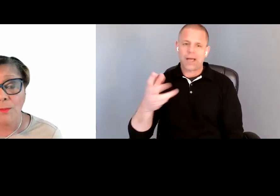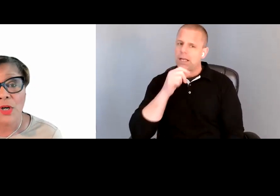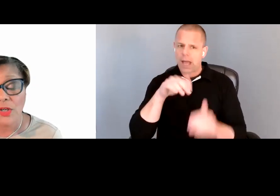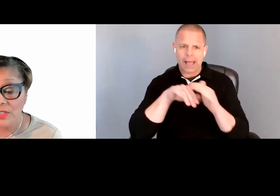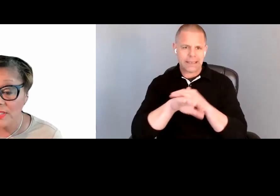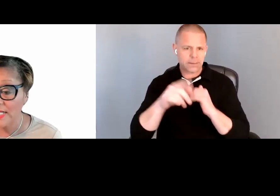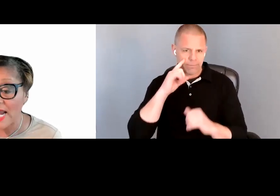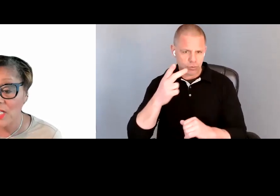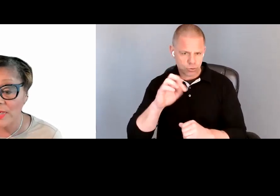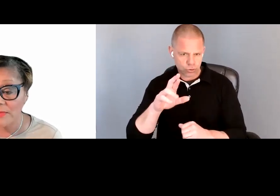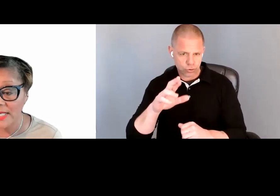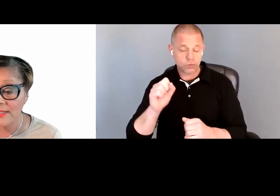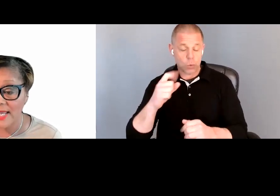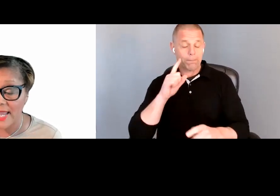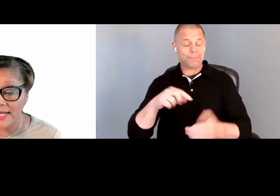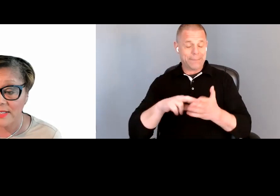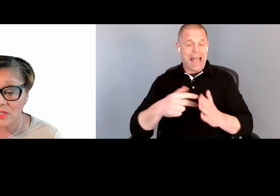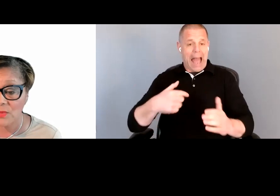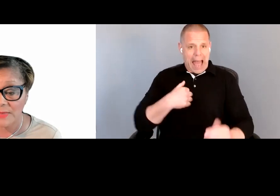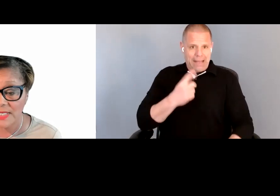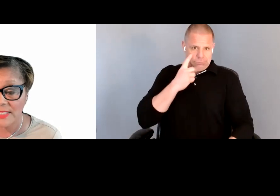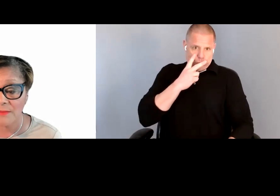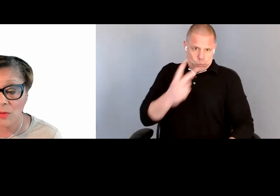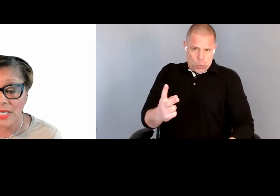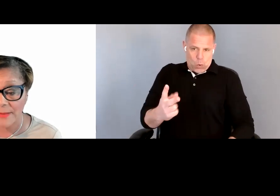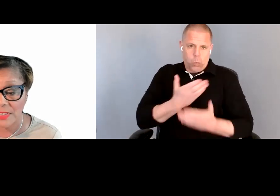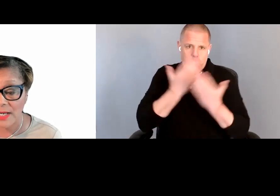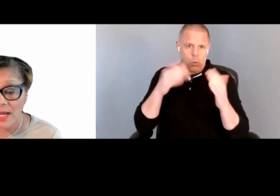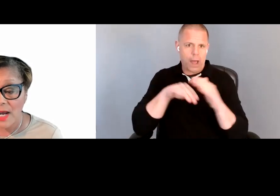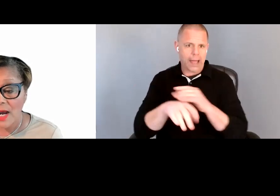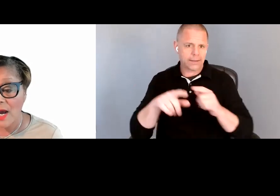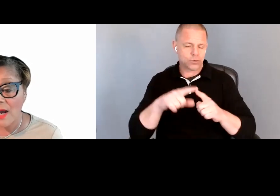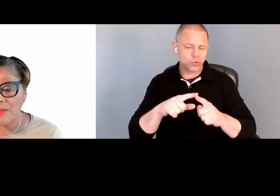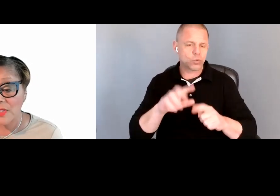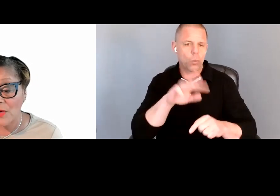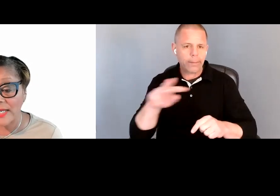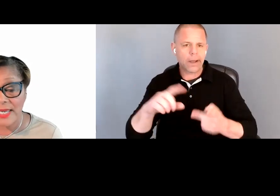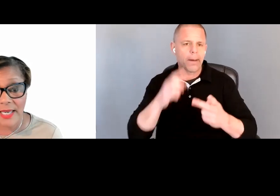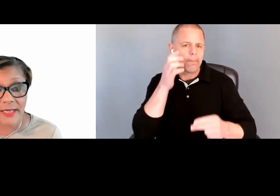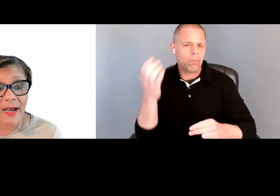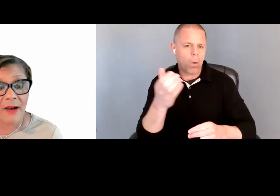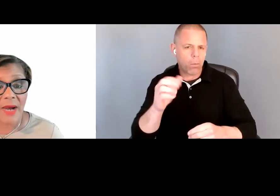So personally, I know what it means to lack access to websites and mobile apps. So again,